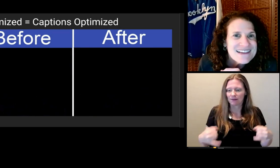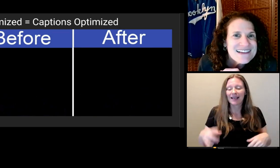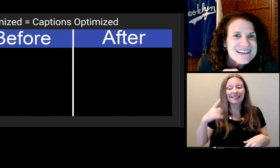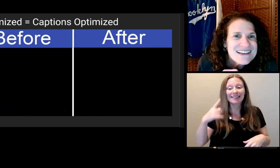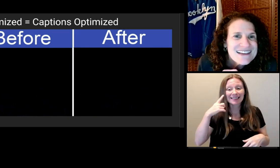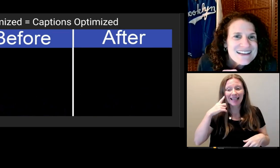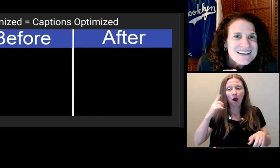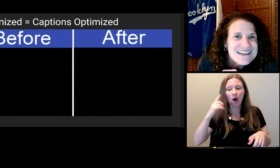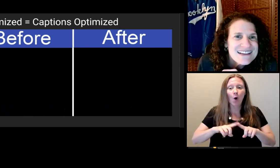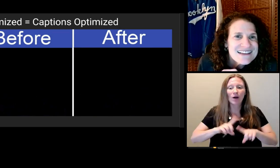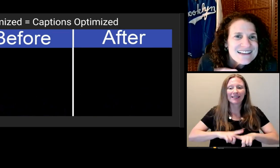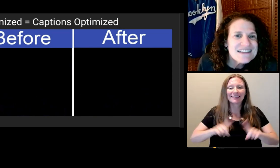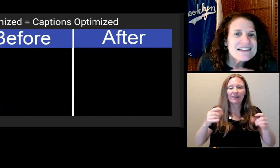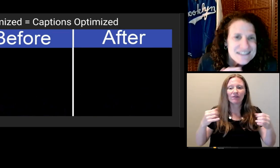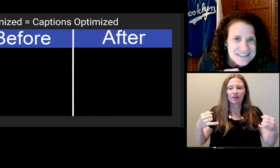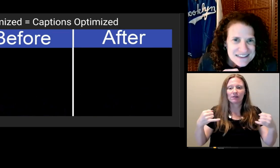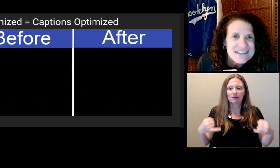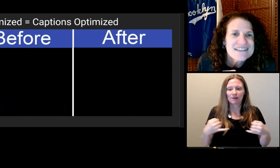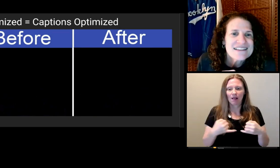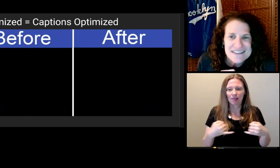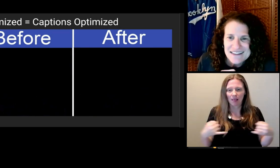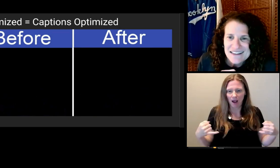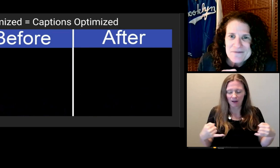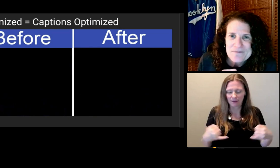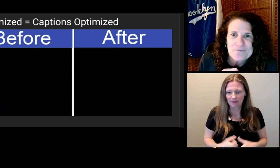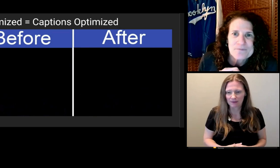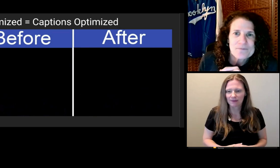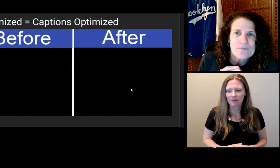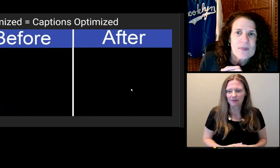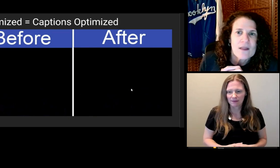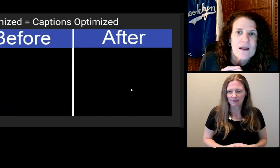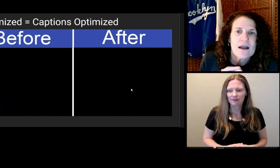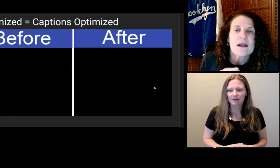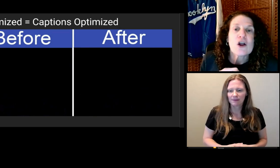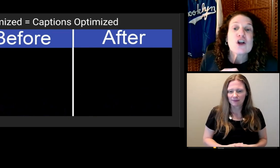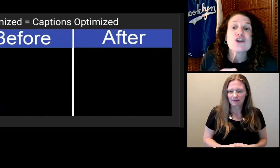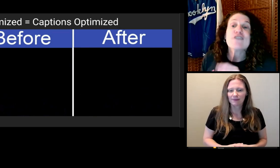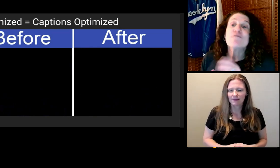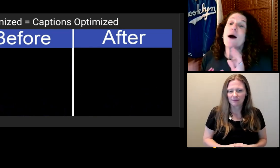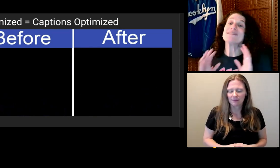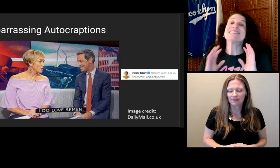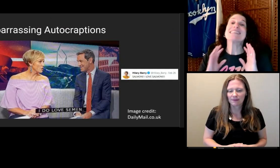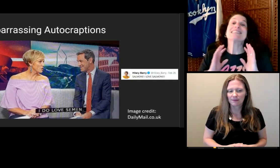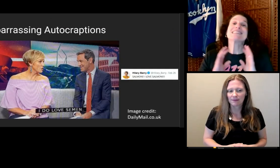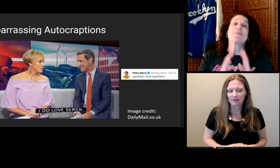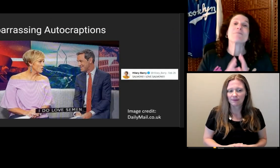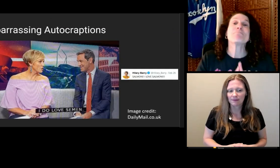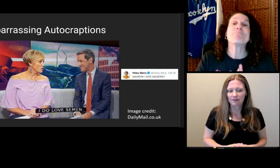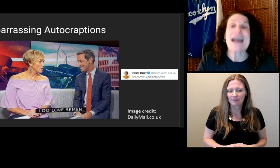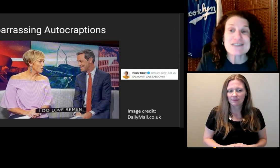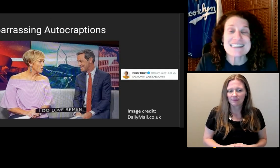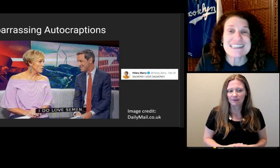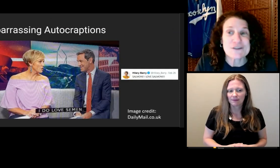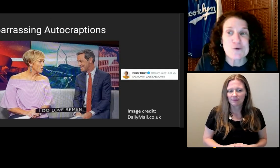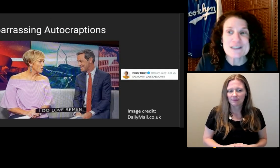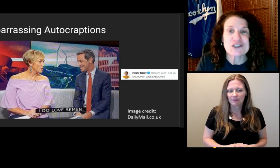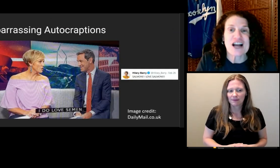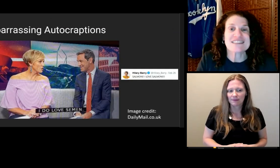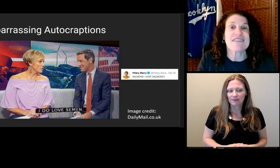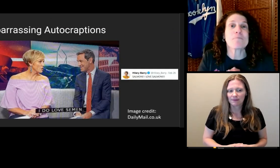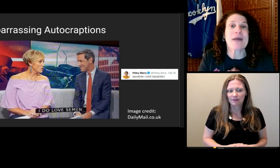You've probably seen some embarrassing screen shots of bad captions.